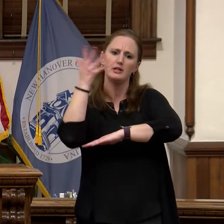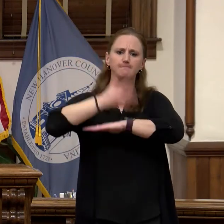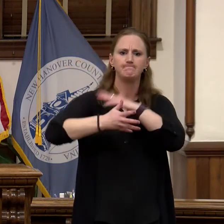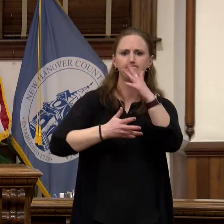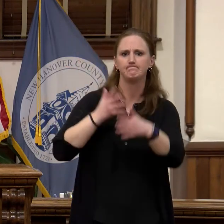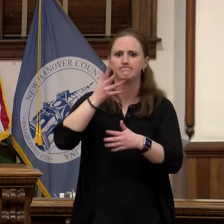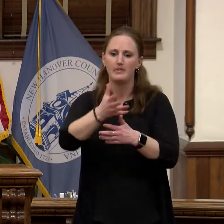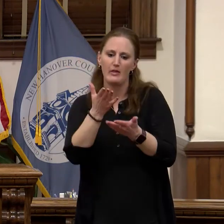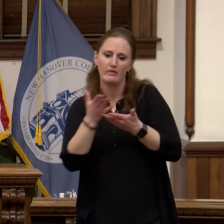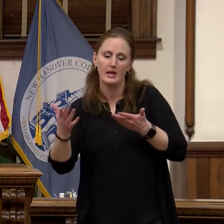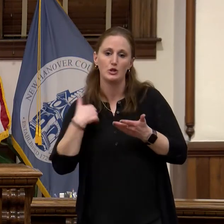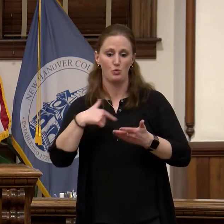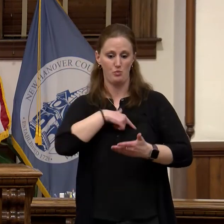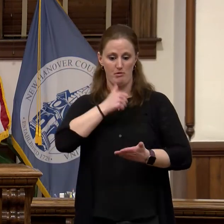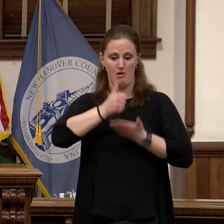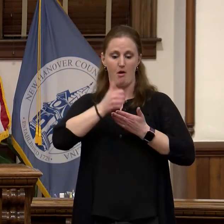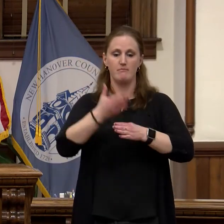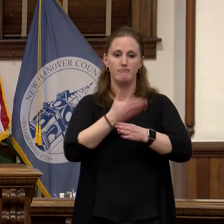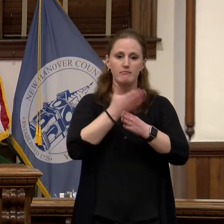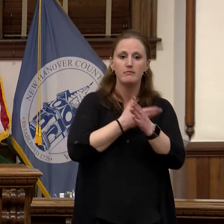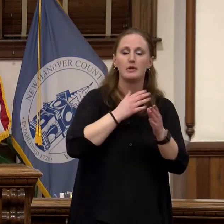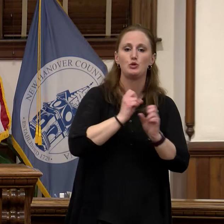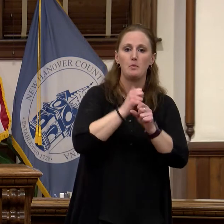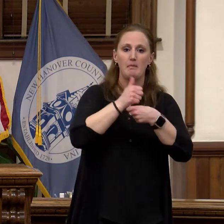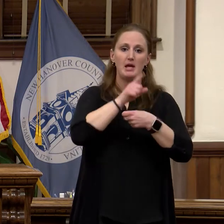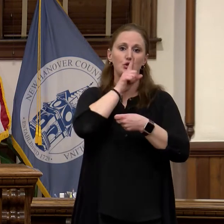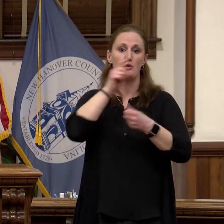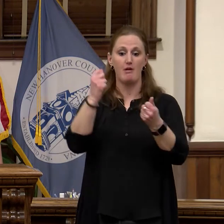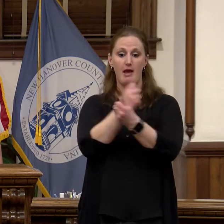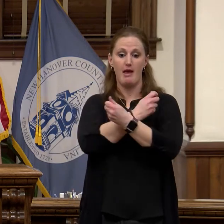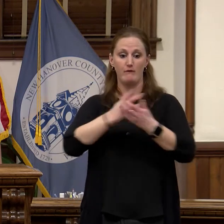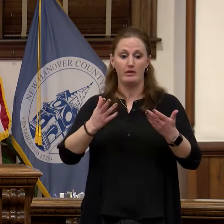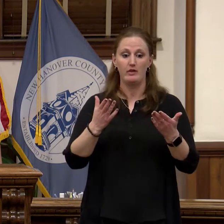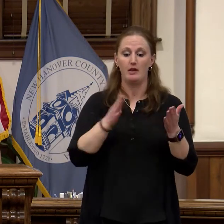policies to help practices to help prevent major issues